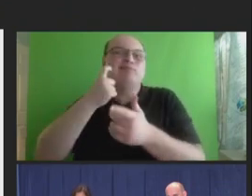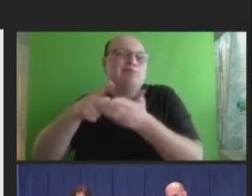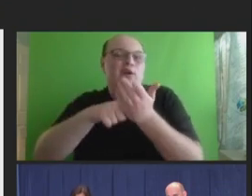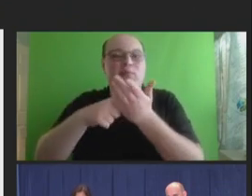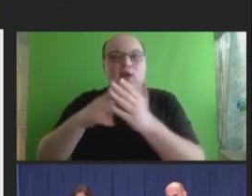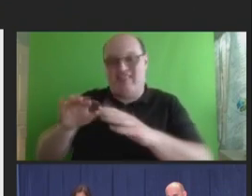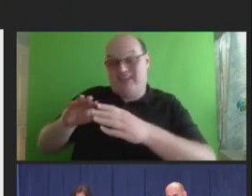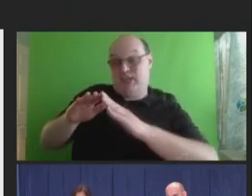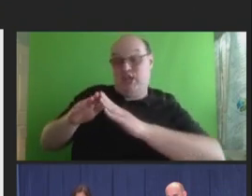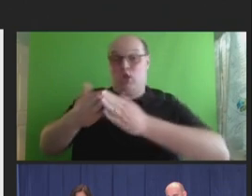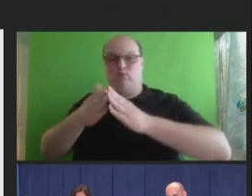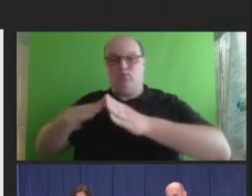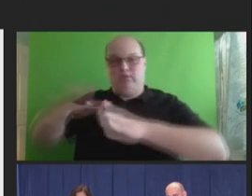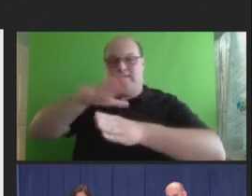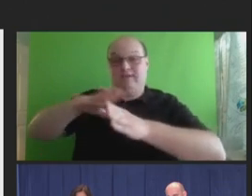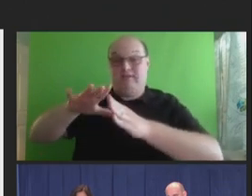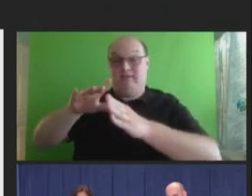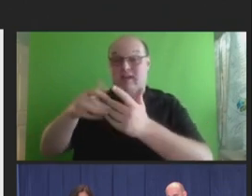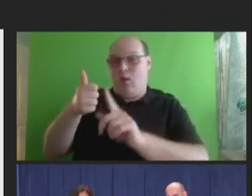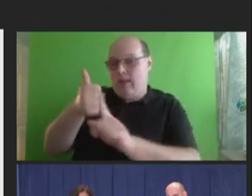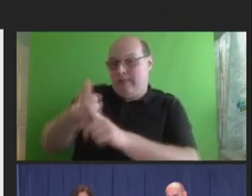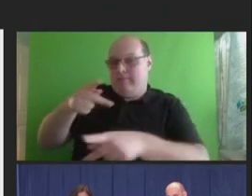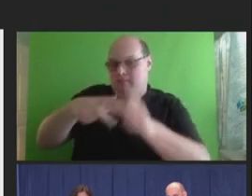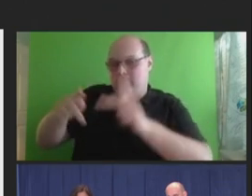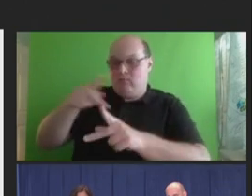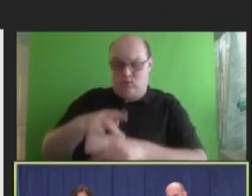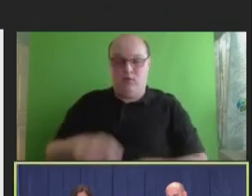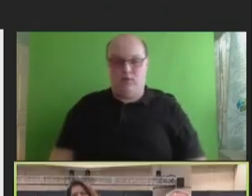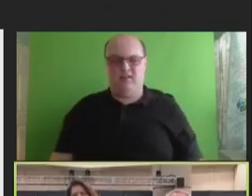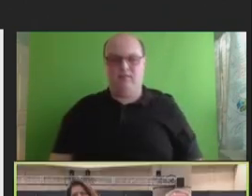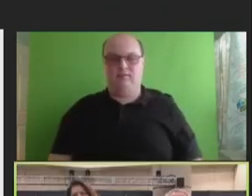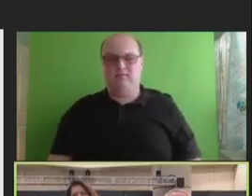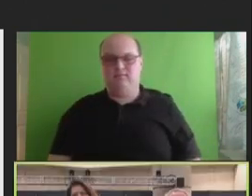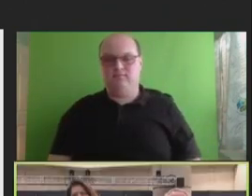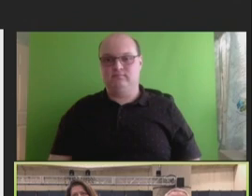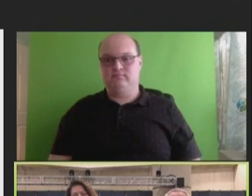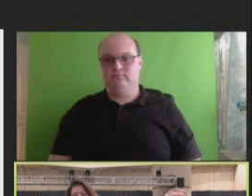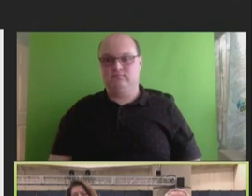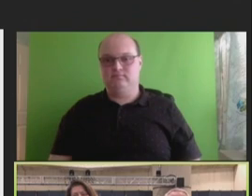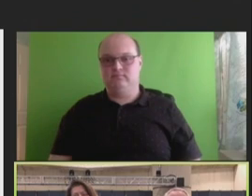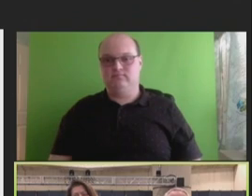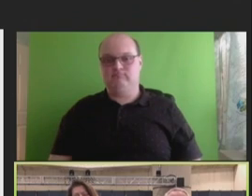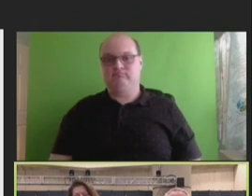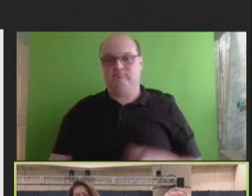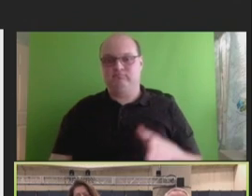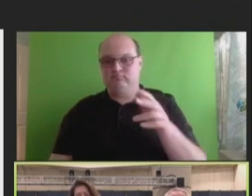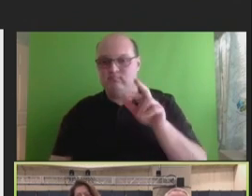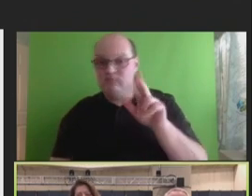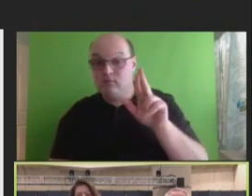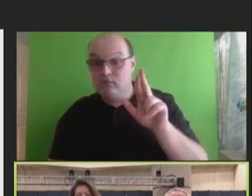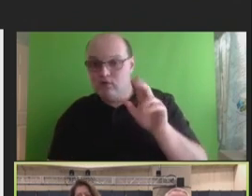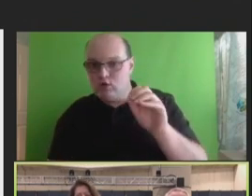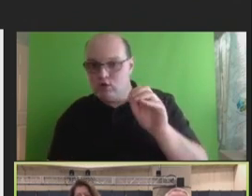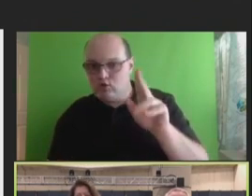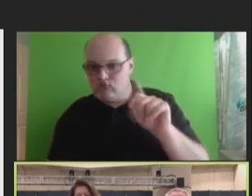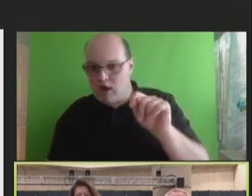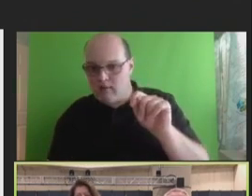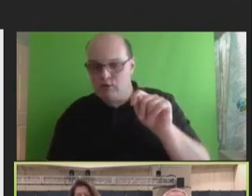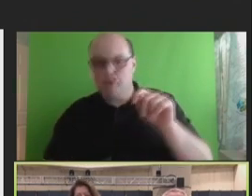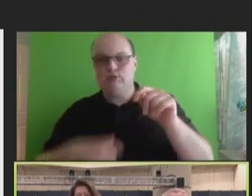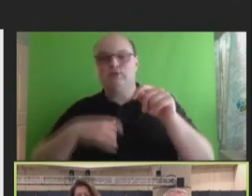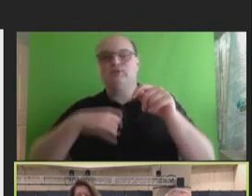Robert Hopkins, Jr.: So, I'm going to tie on to that community comment. Had some discussions